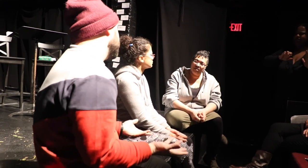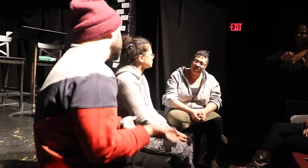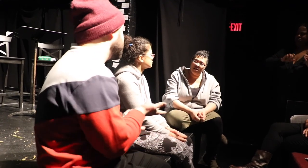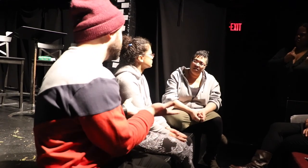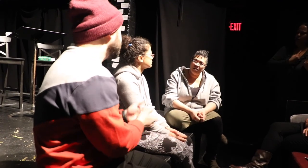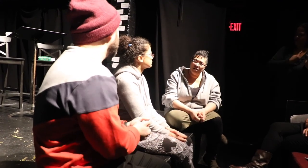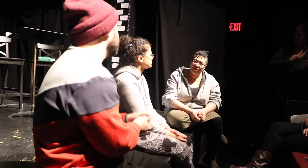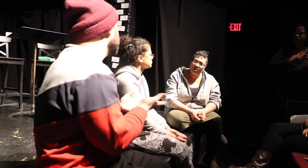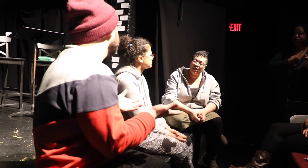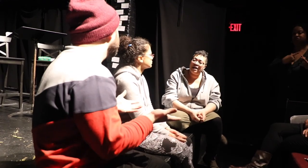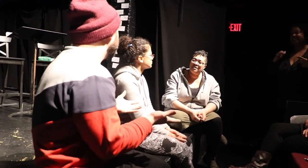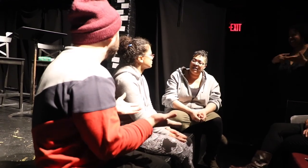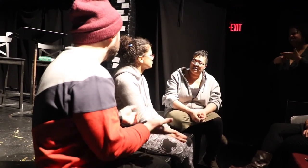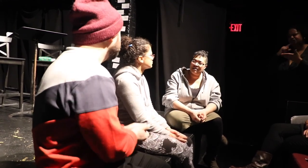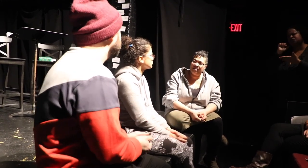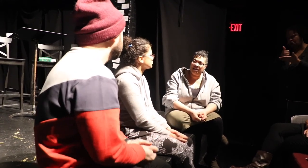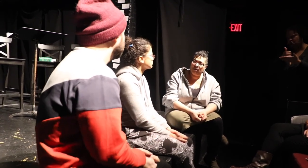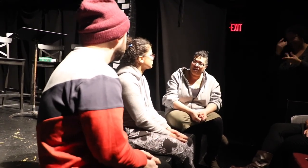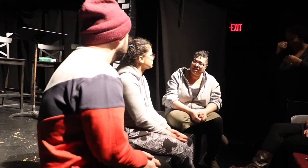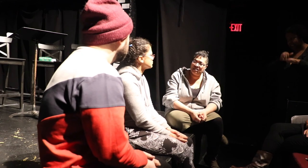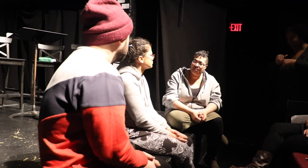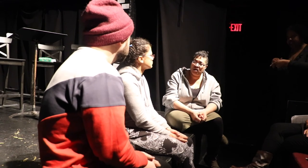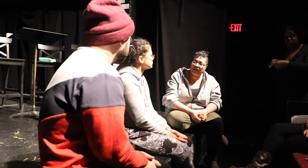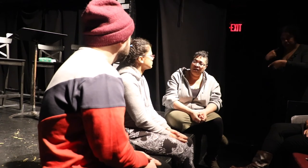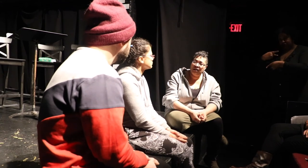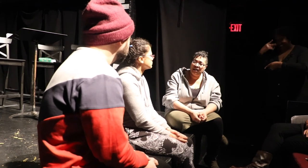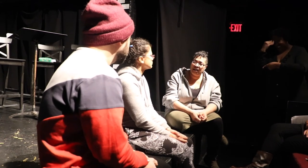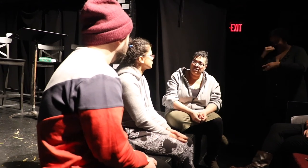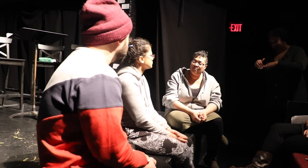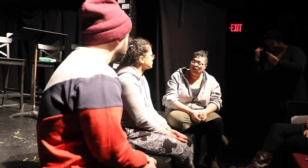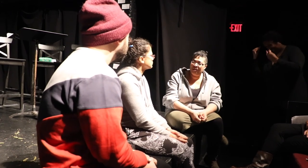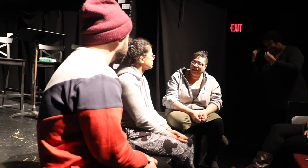That's a conversation. Yeah, Tamyka is that something that you and I can sleep on? And tomorrow maybe have